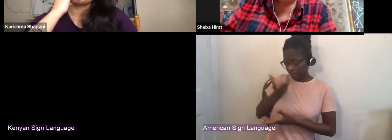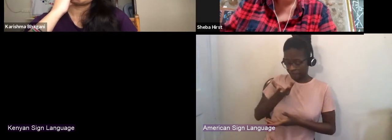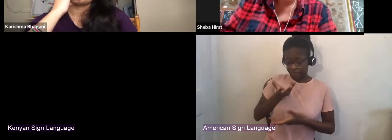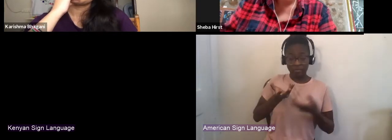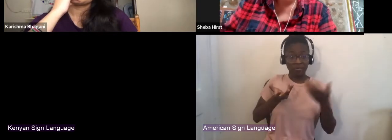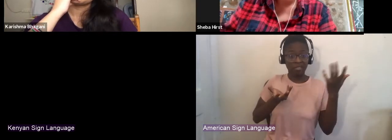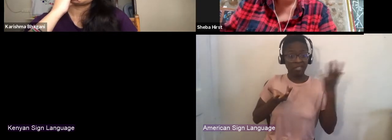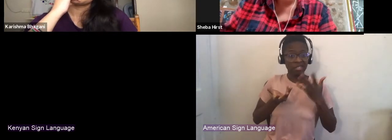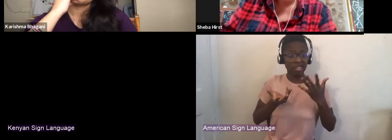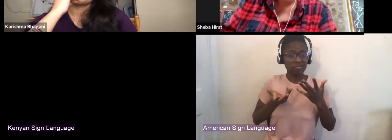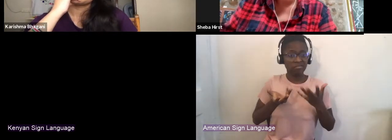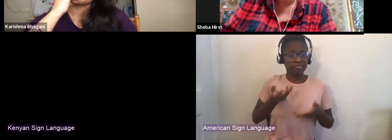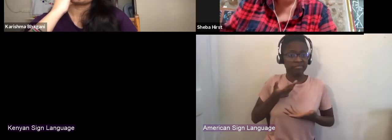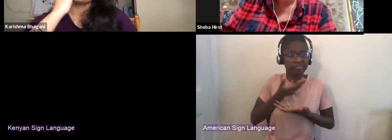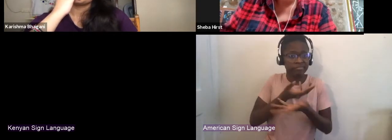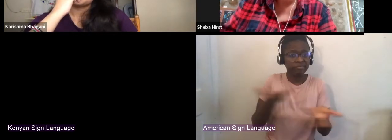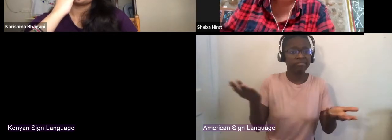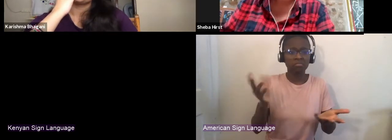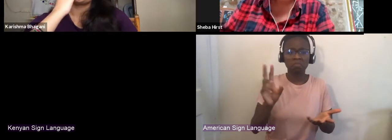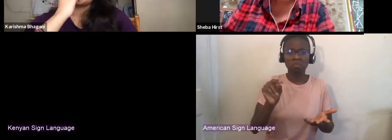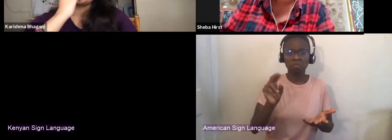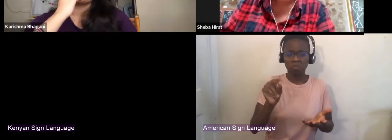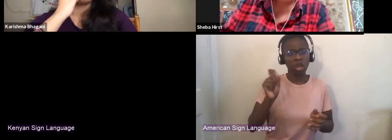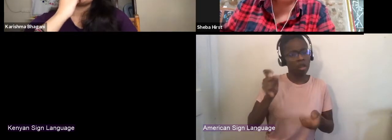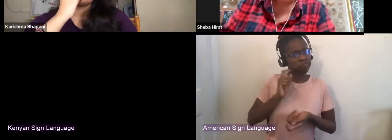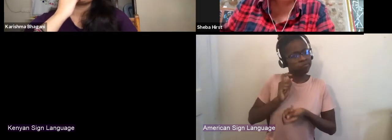are agile and useful and built